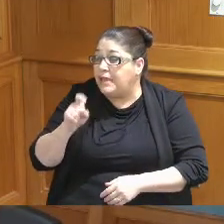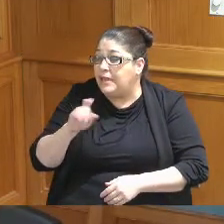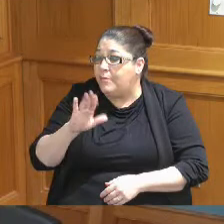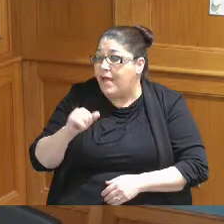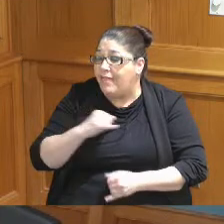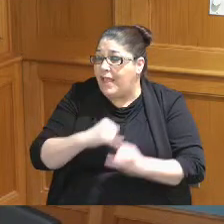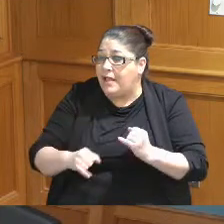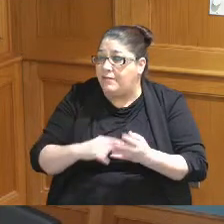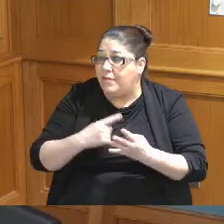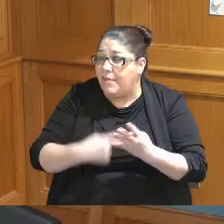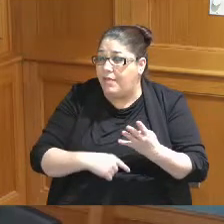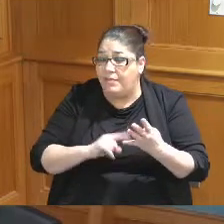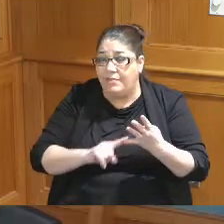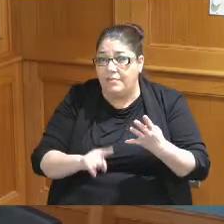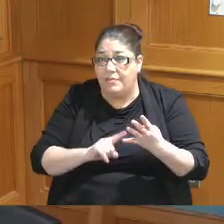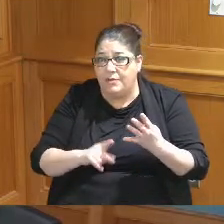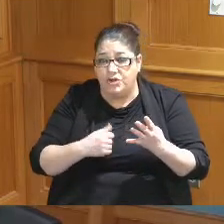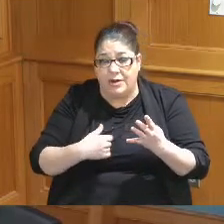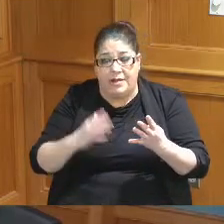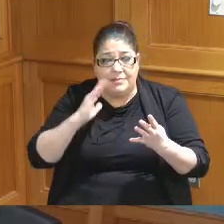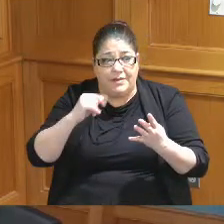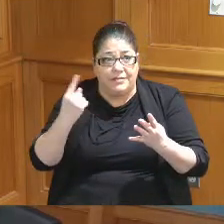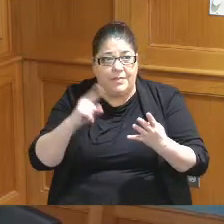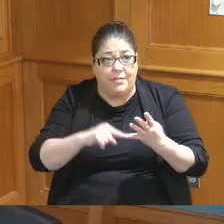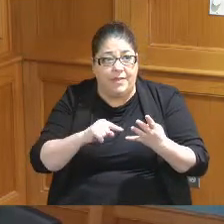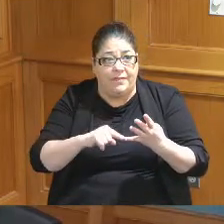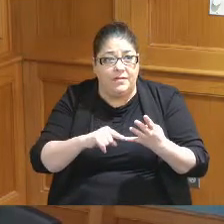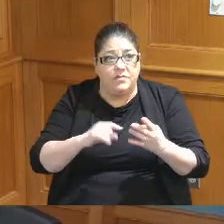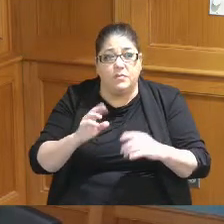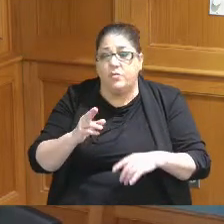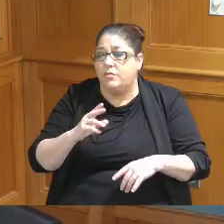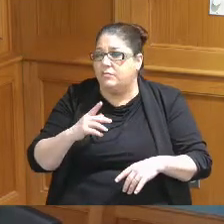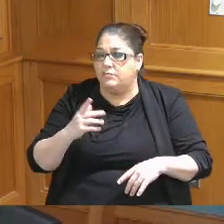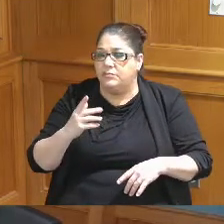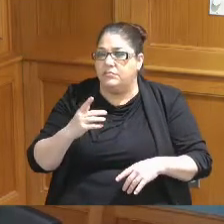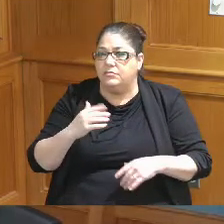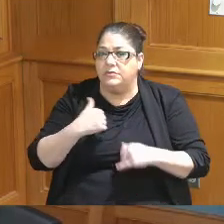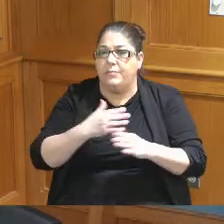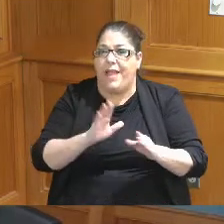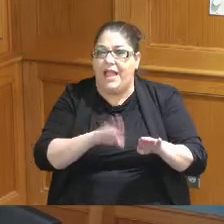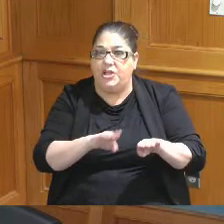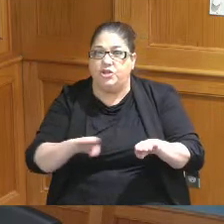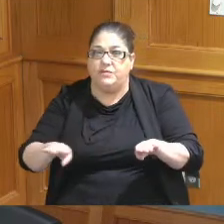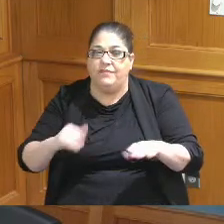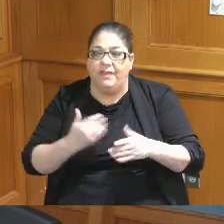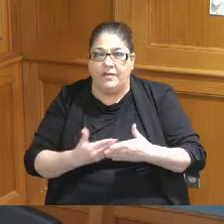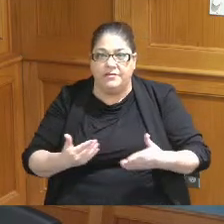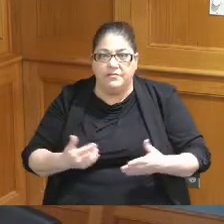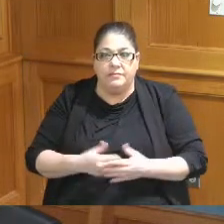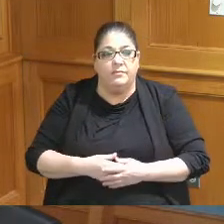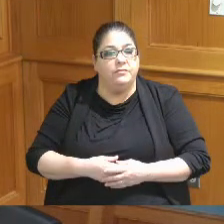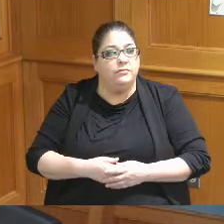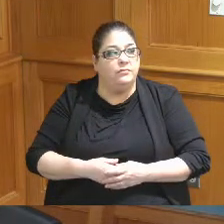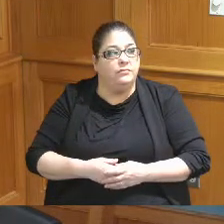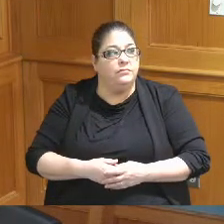the month should we expect something just on this or will it be a package of things it this later